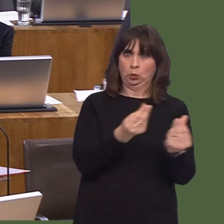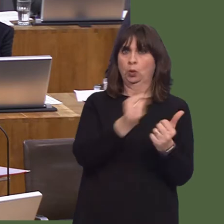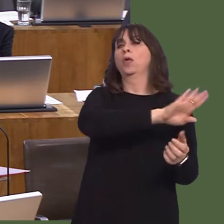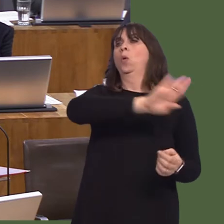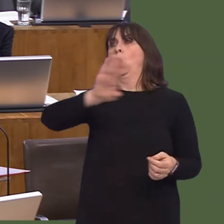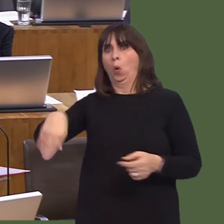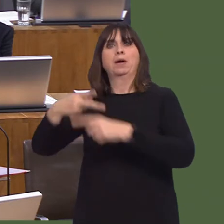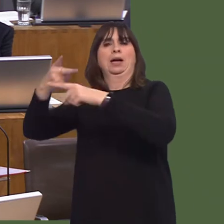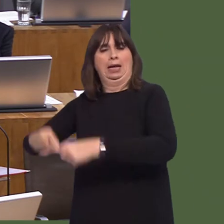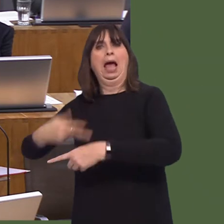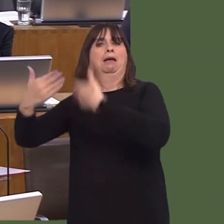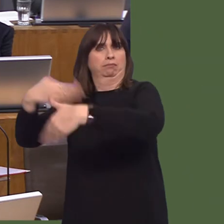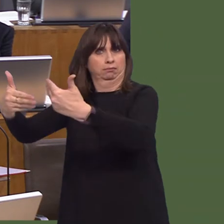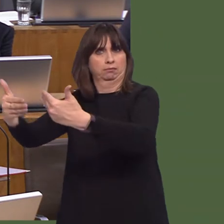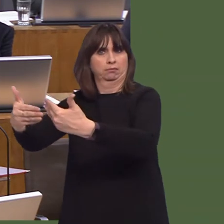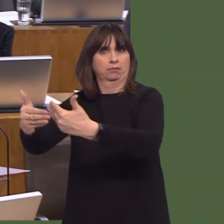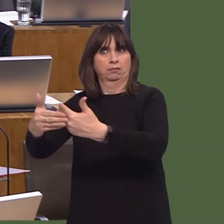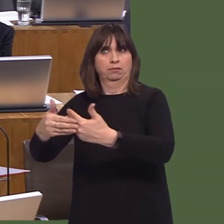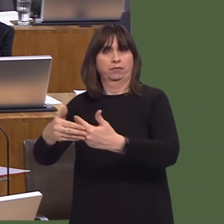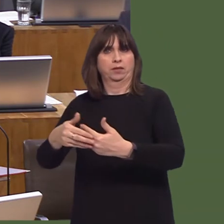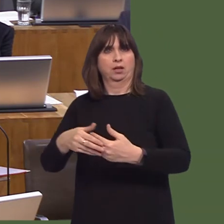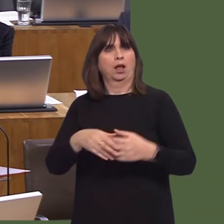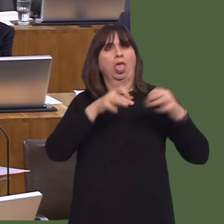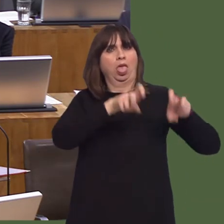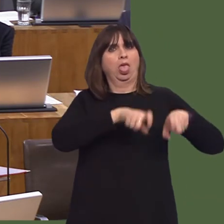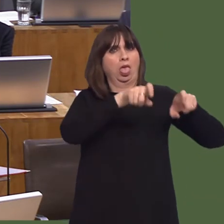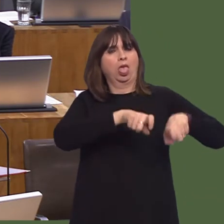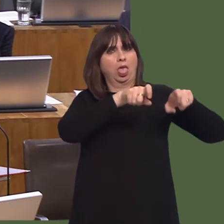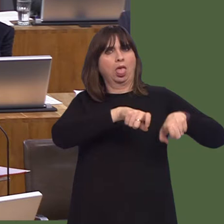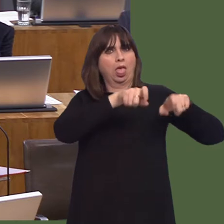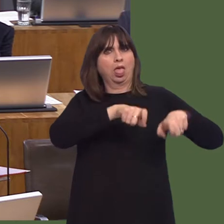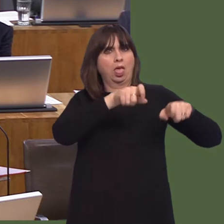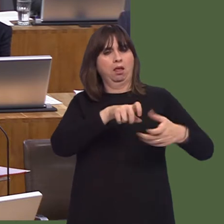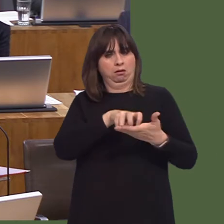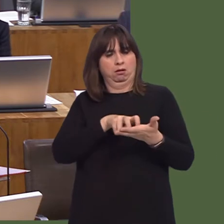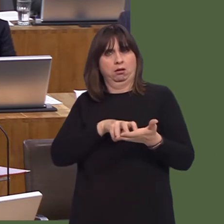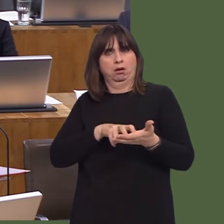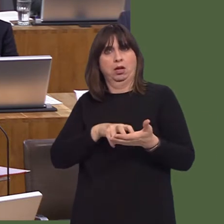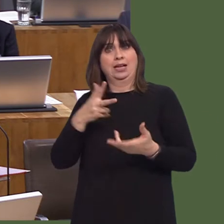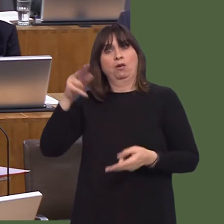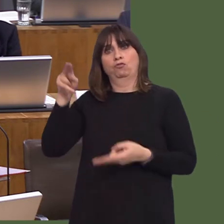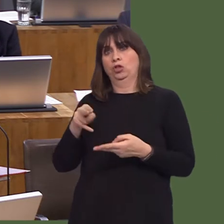It's an example of what I was saying earlier on. This is not a question of Newport saying, 'We're going to get rid of beggars', it's